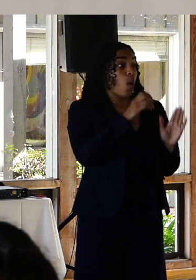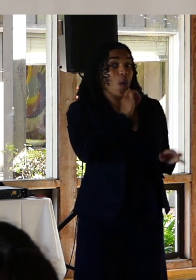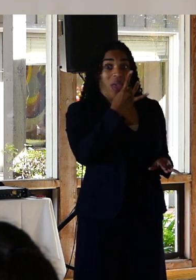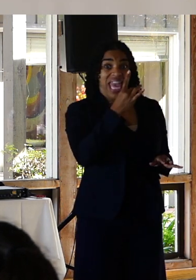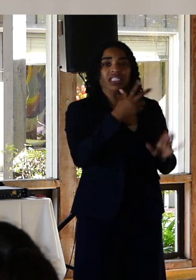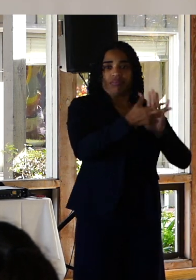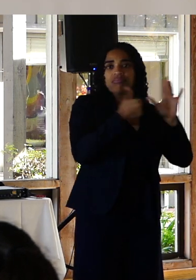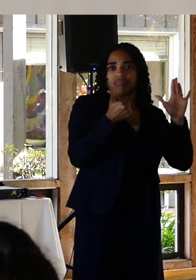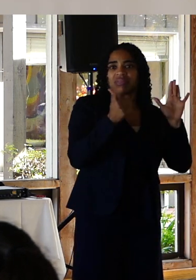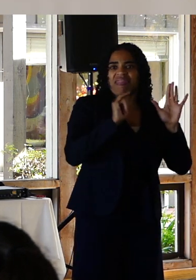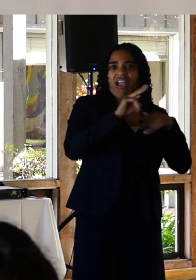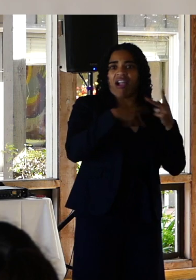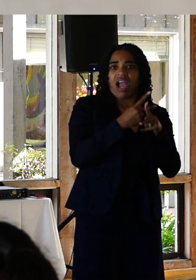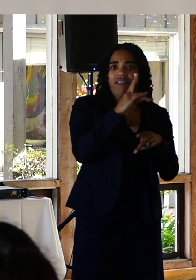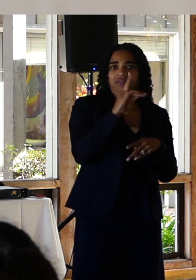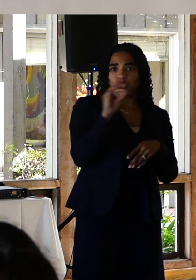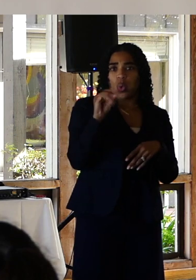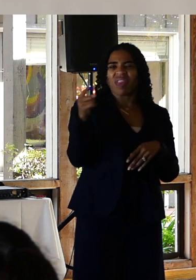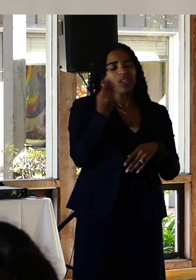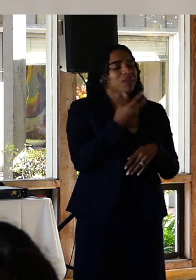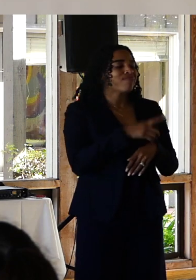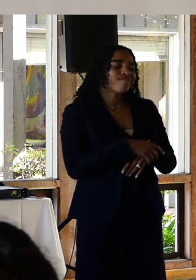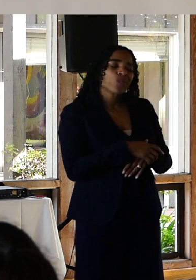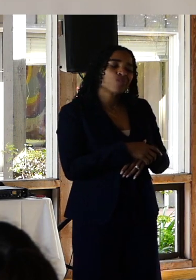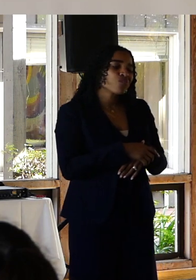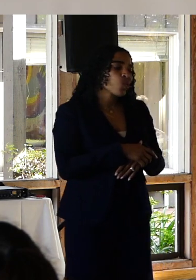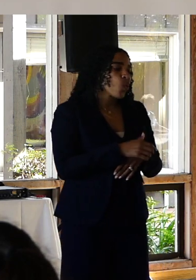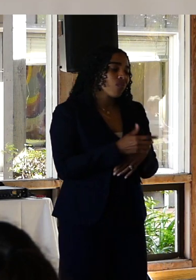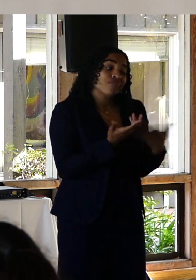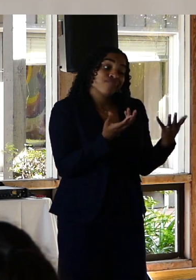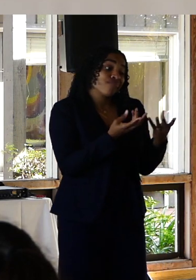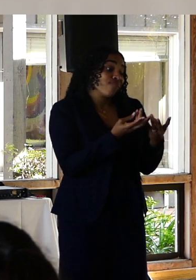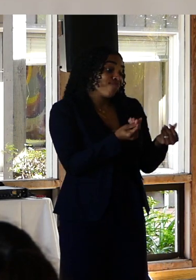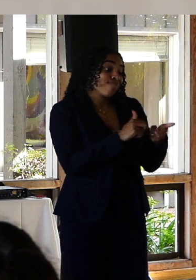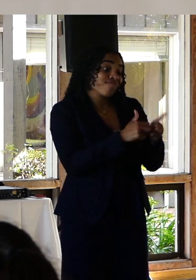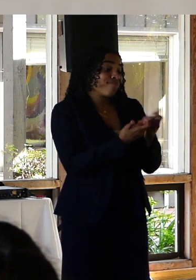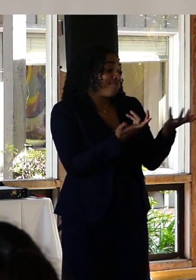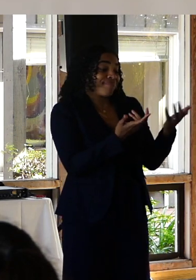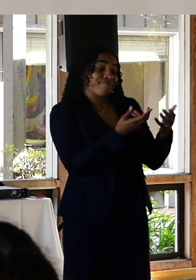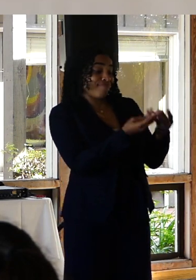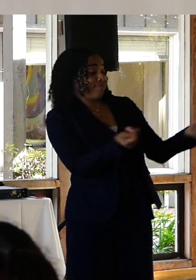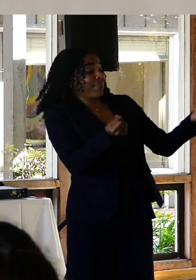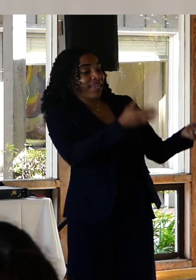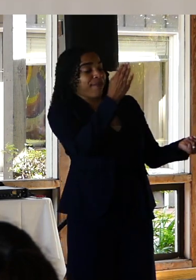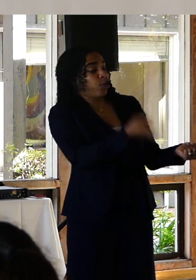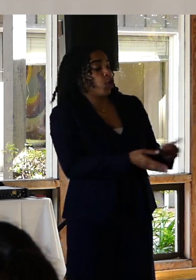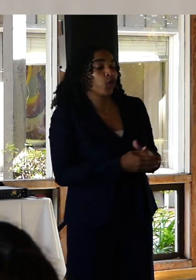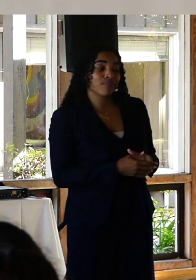at 18, I was told it was incurable and that it would destroy every interpersonal